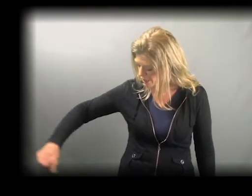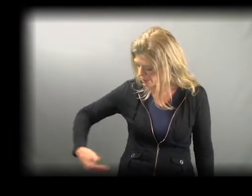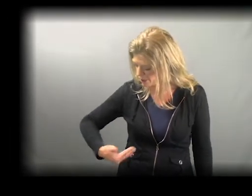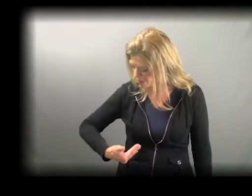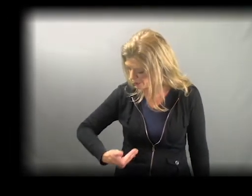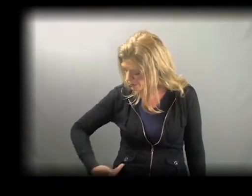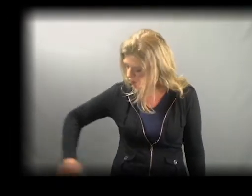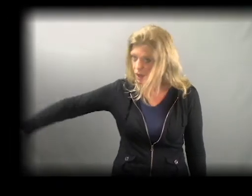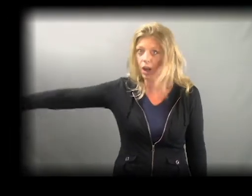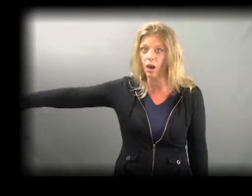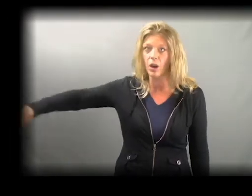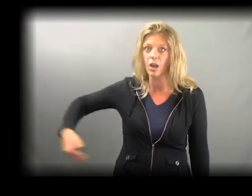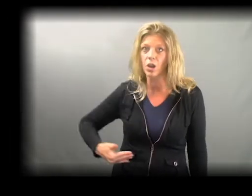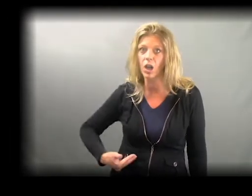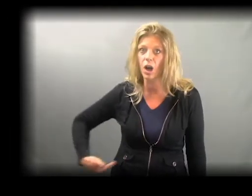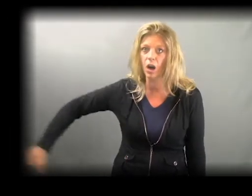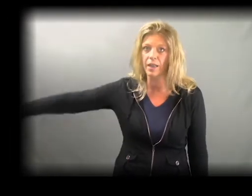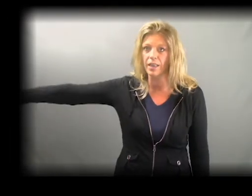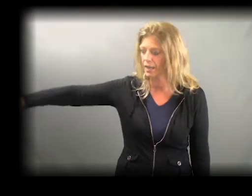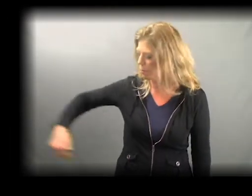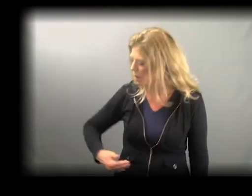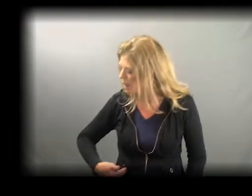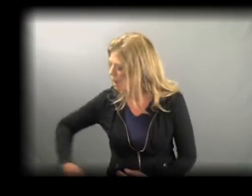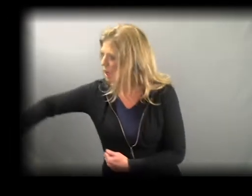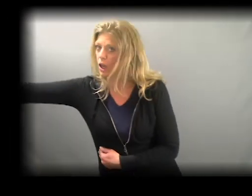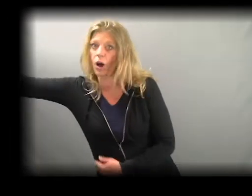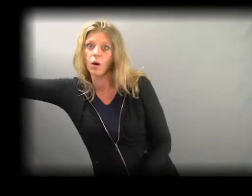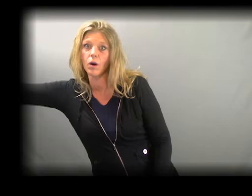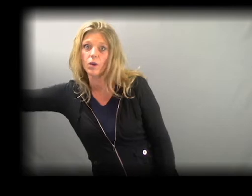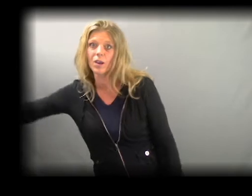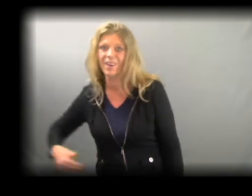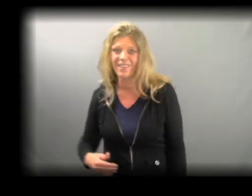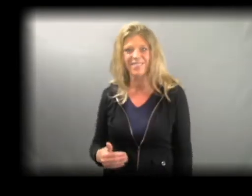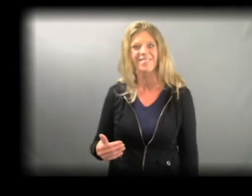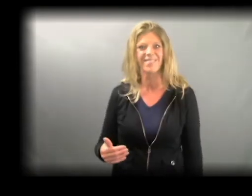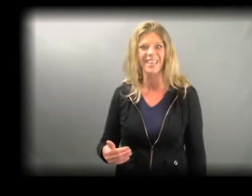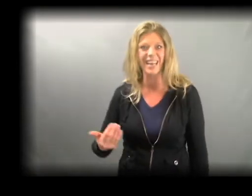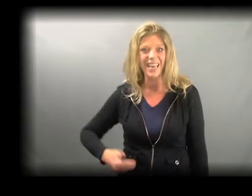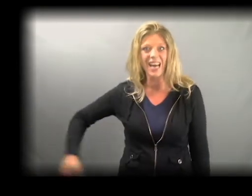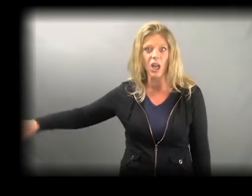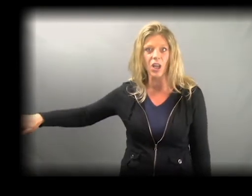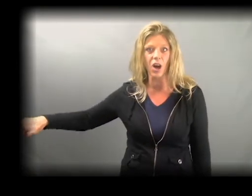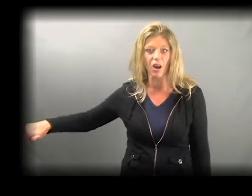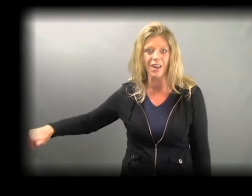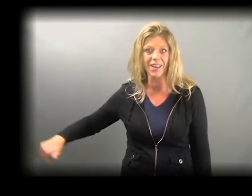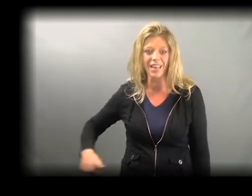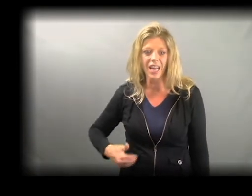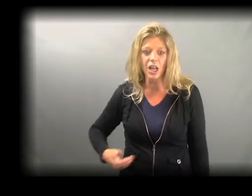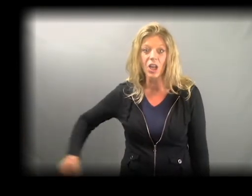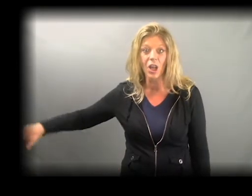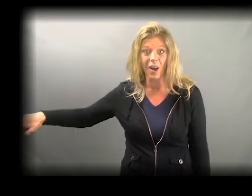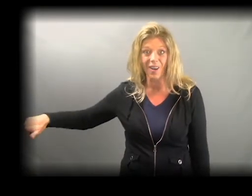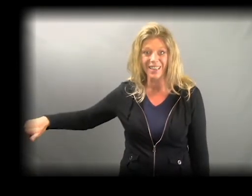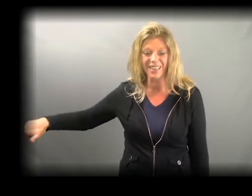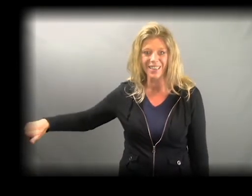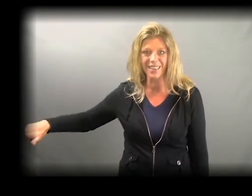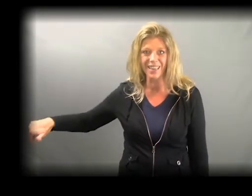and you're just going to go "long." LONG Like LONG LONG Okay? LONG